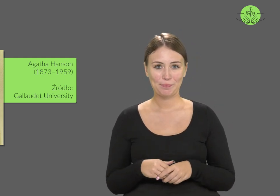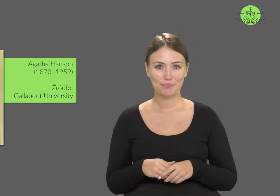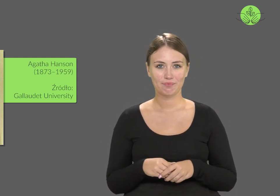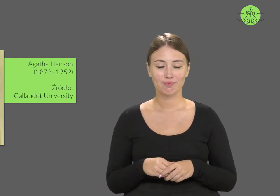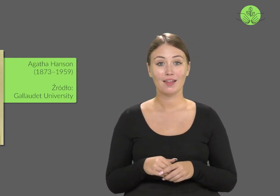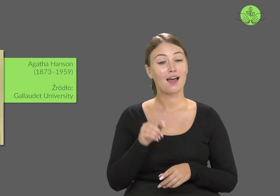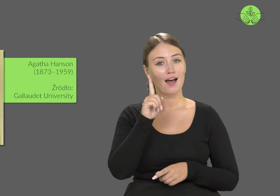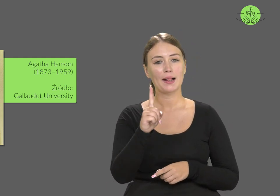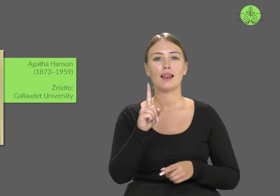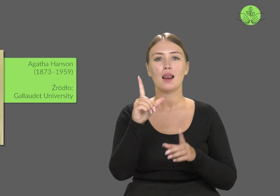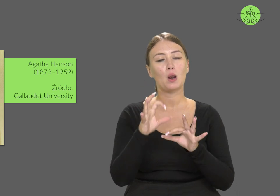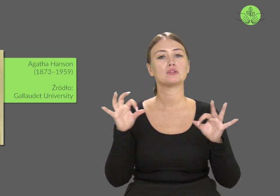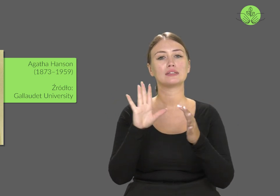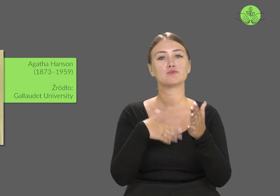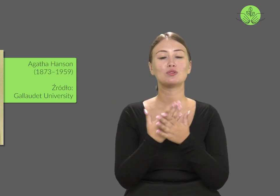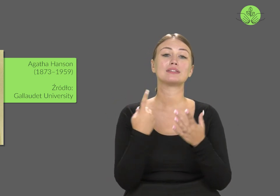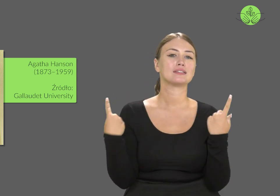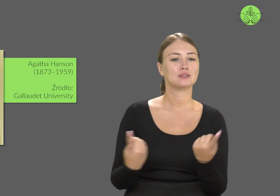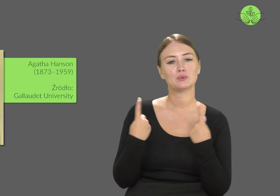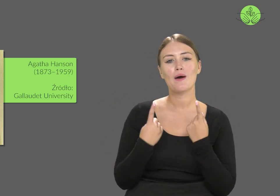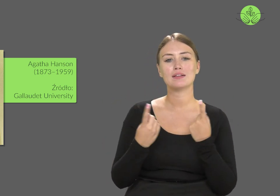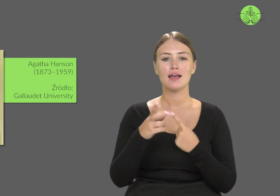for an extracurricular activity and acted as her "chaperone."